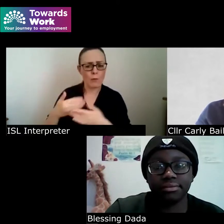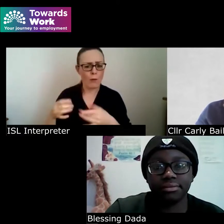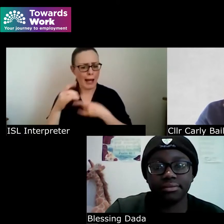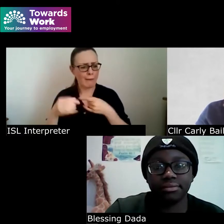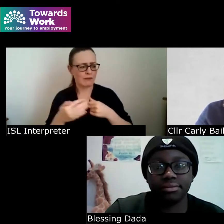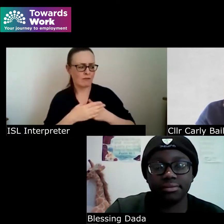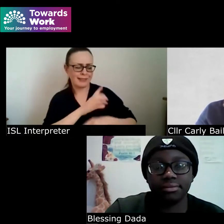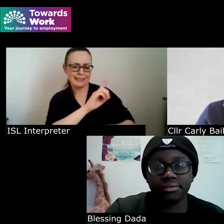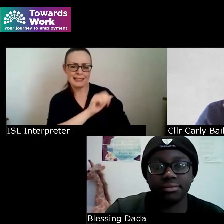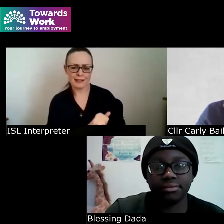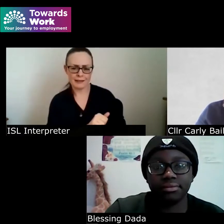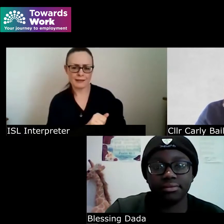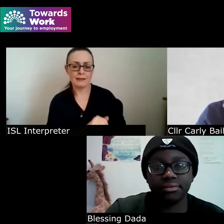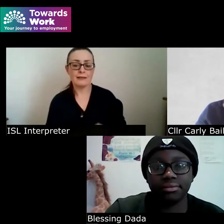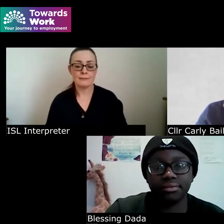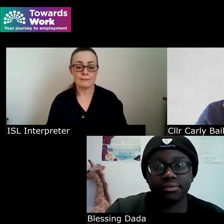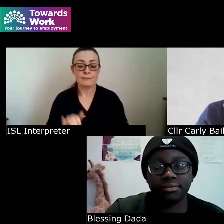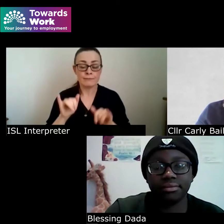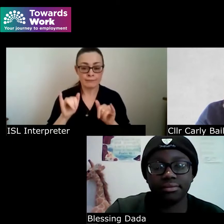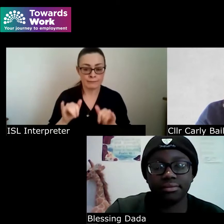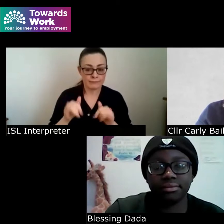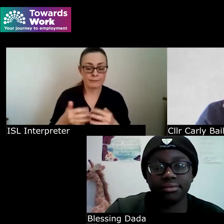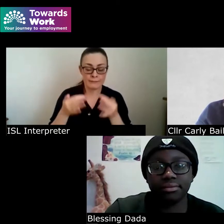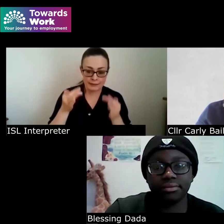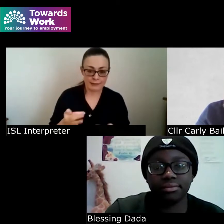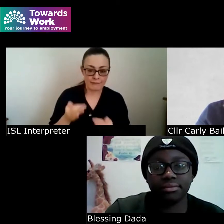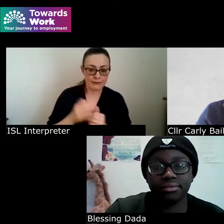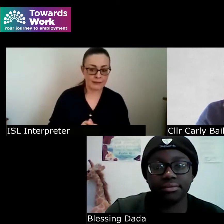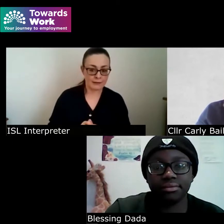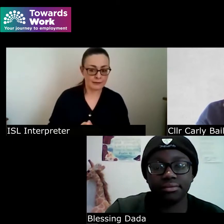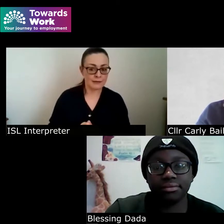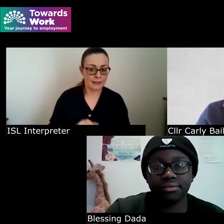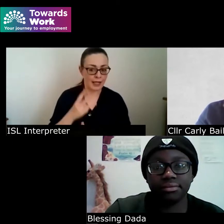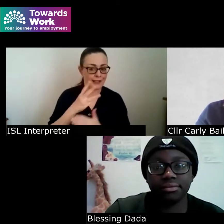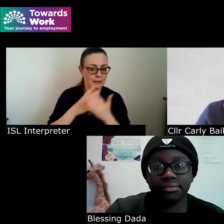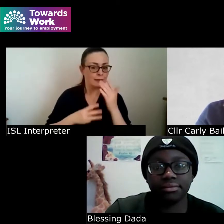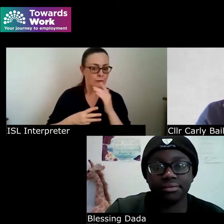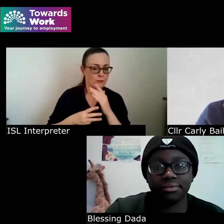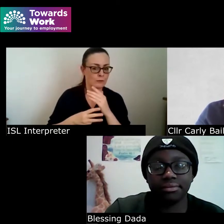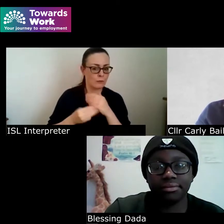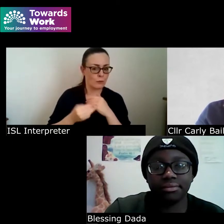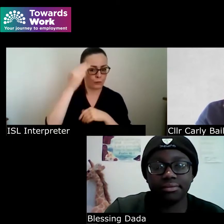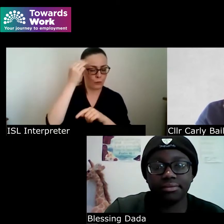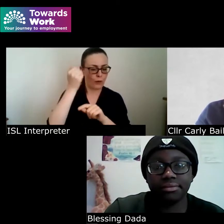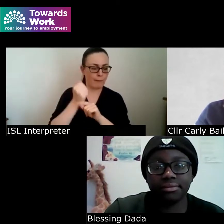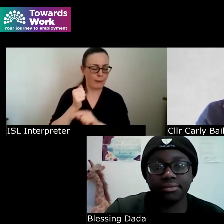yeah no I think that's definitely something that's well worth noting for sure and your disability